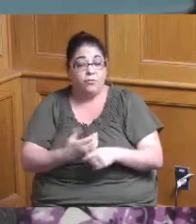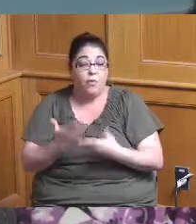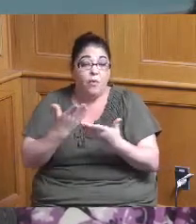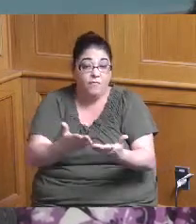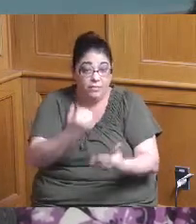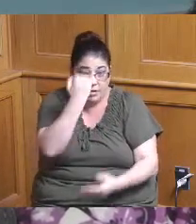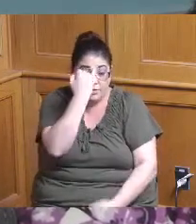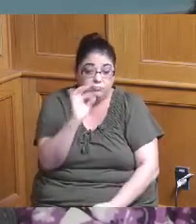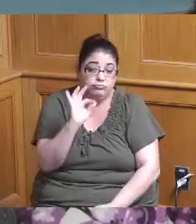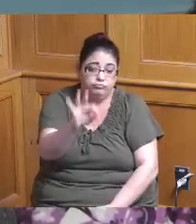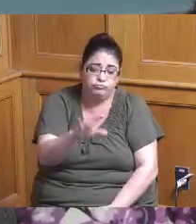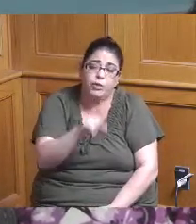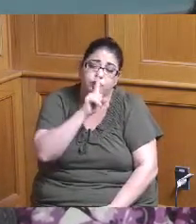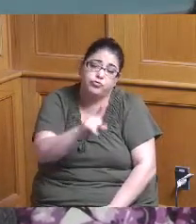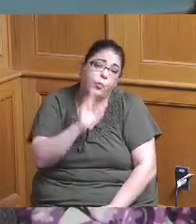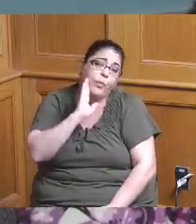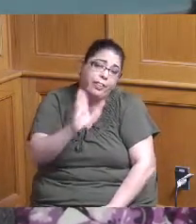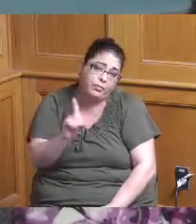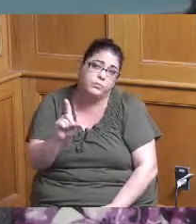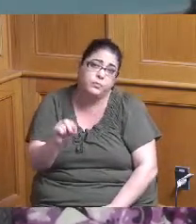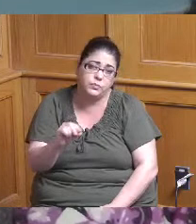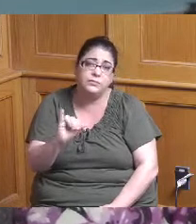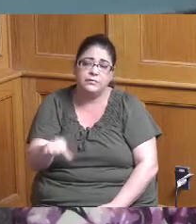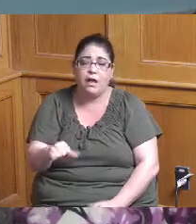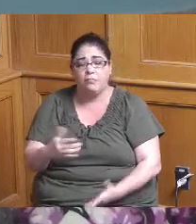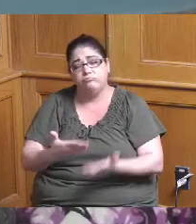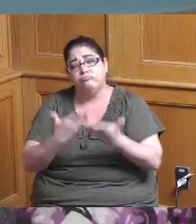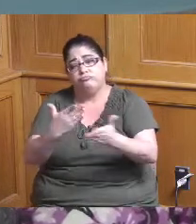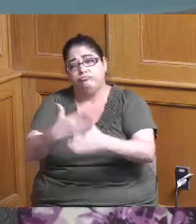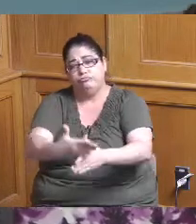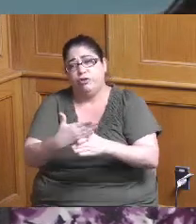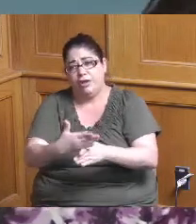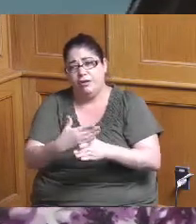I'm sure you'll do that but I just wanted to highlight to to do it because you're right these